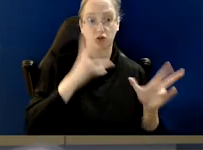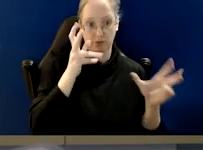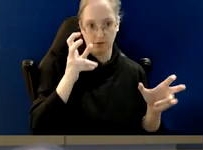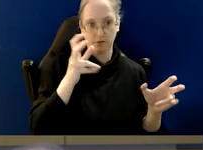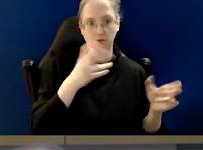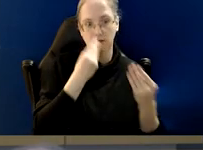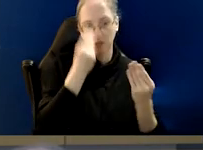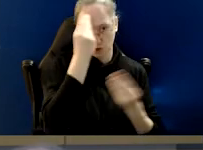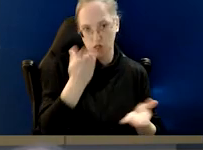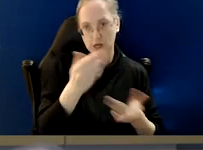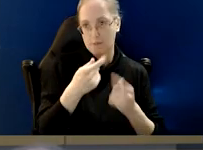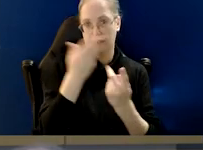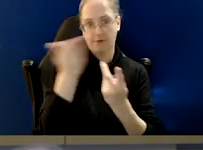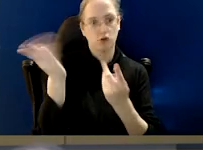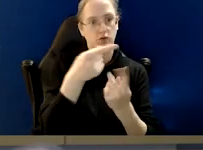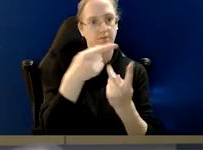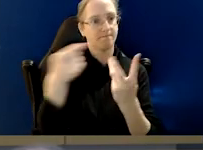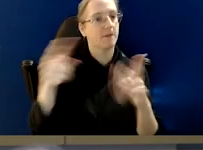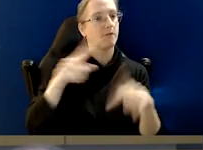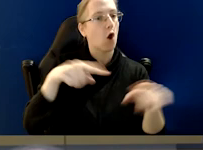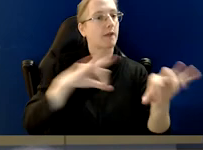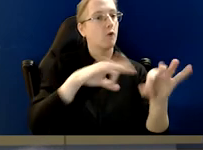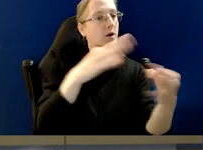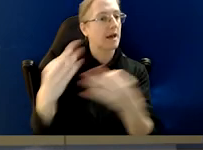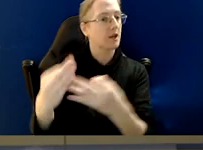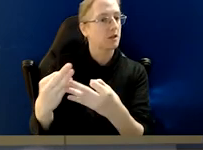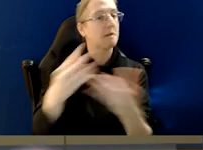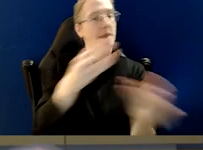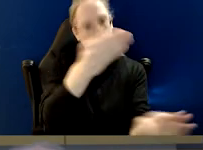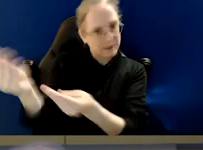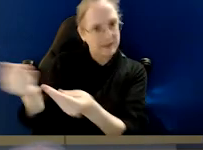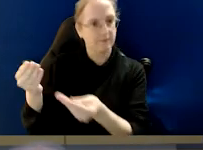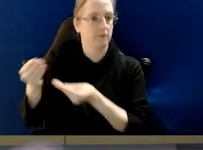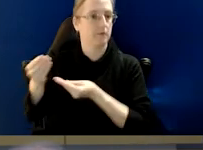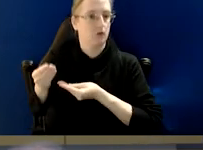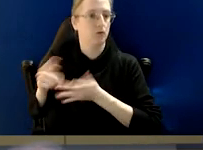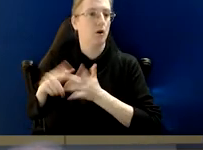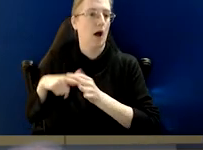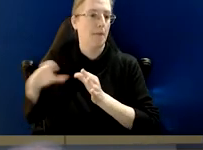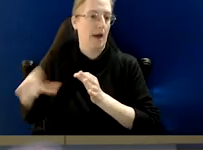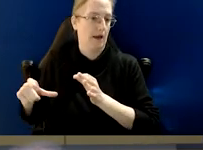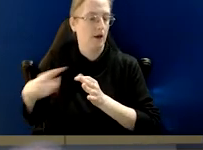made to a range of different bodies, but then they'll ultimately come to IBAC to make a determination